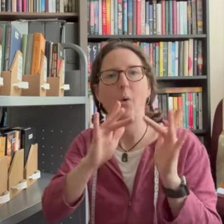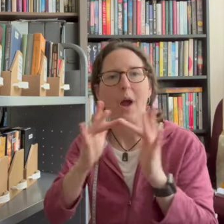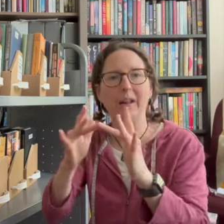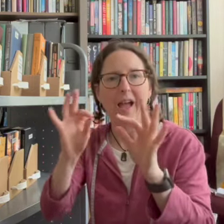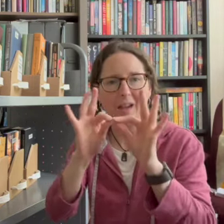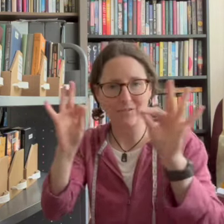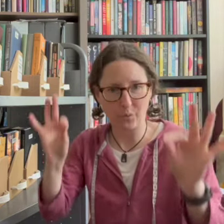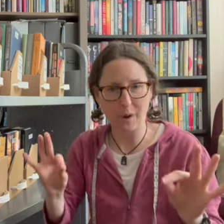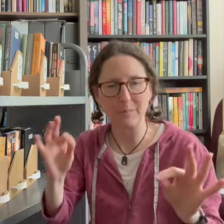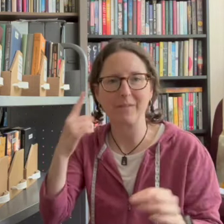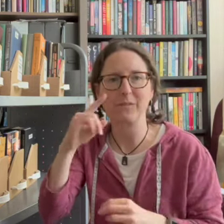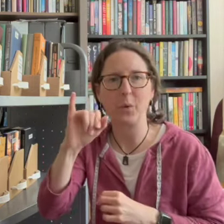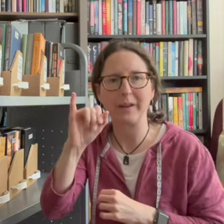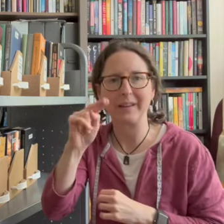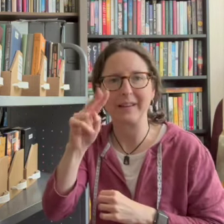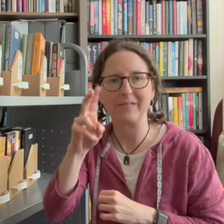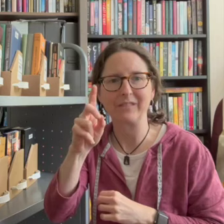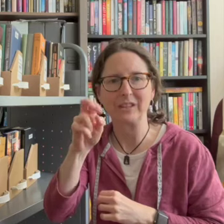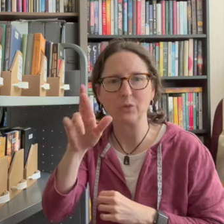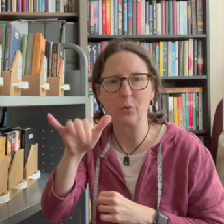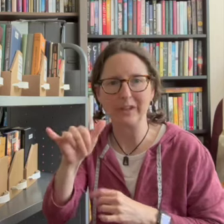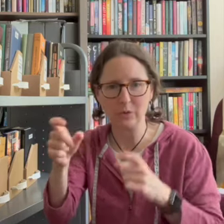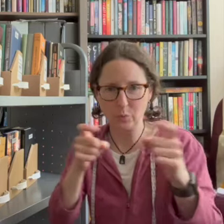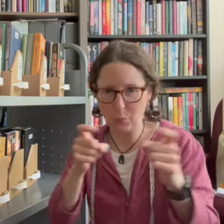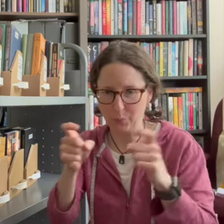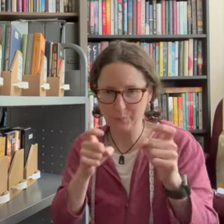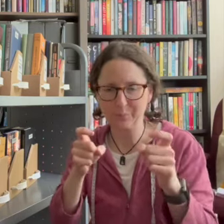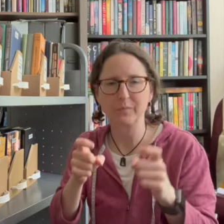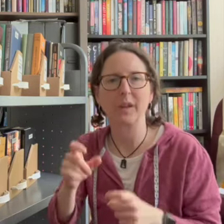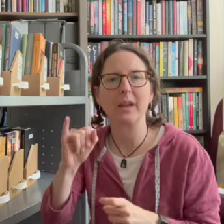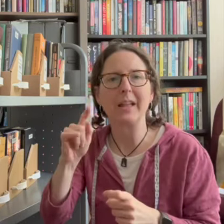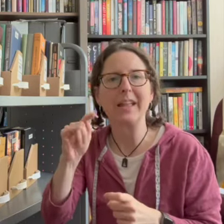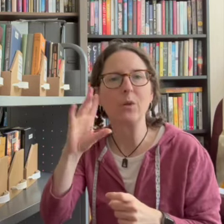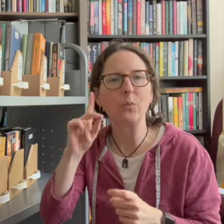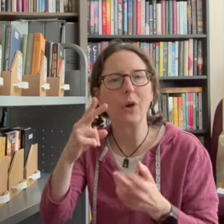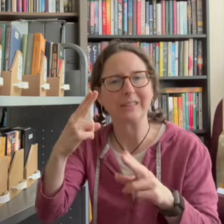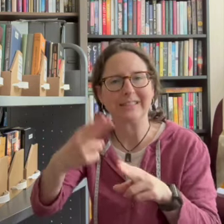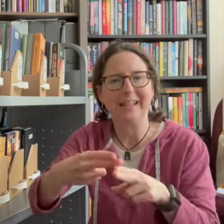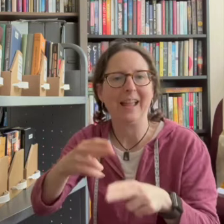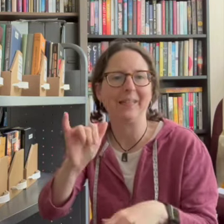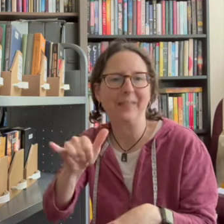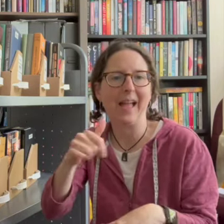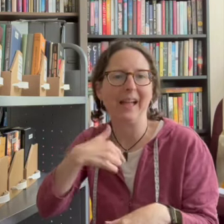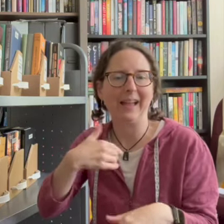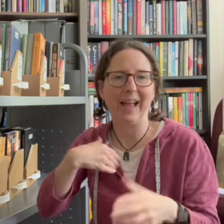then i need to fill out the online forms for inventory control it would state that